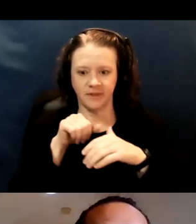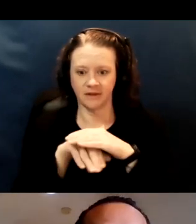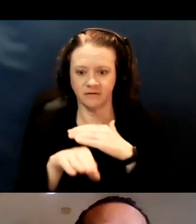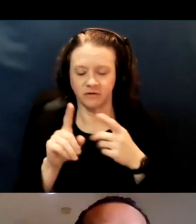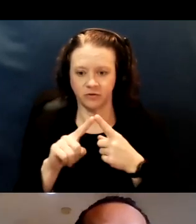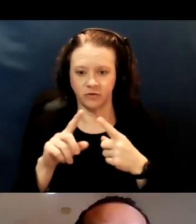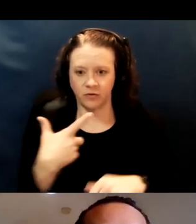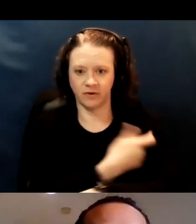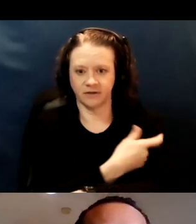for people....